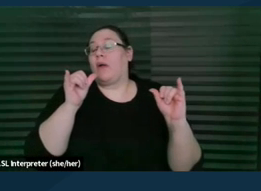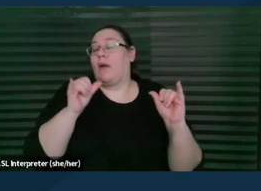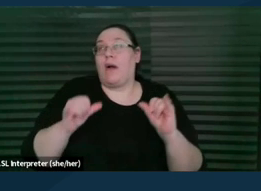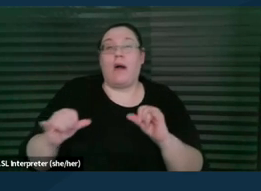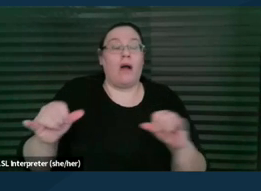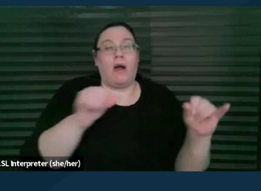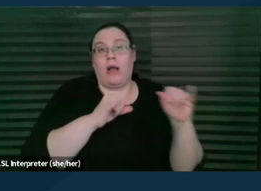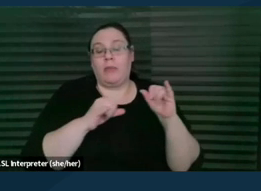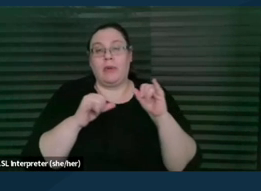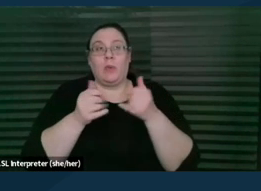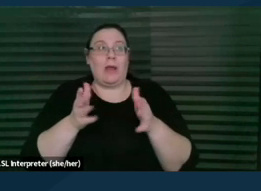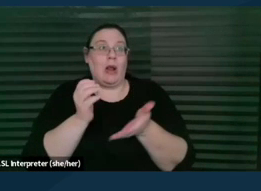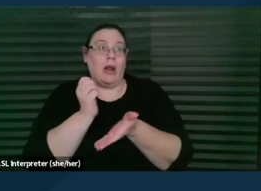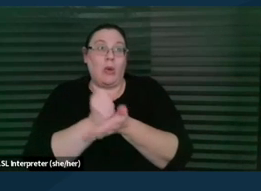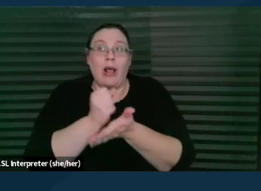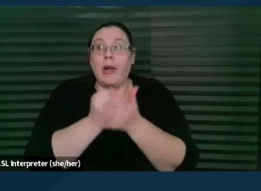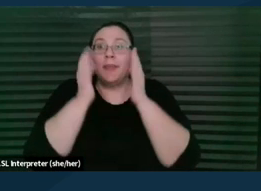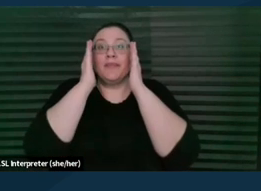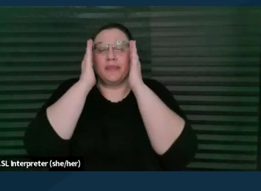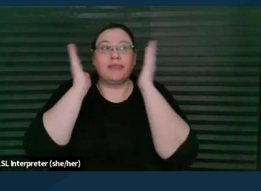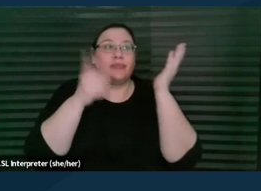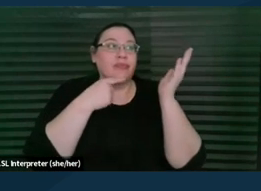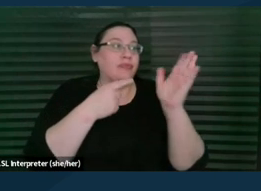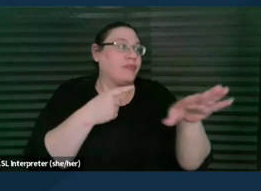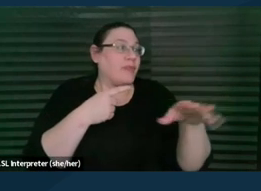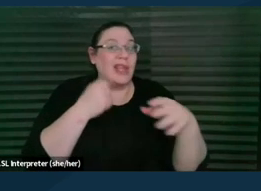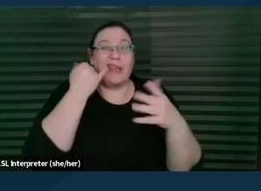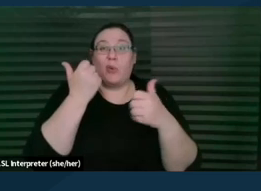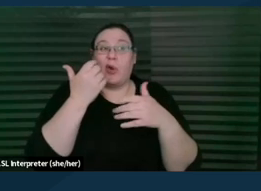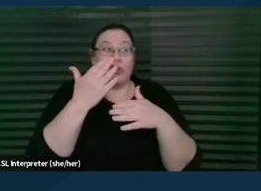we can help is to say, you know, if you wanna share your letter of concern,